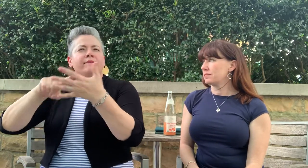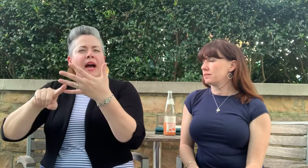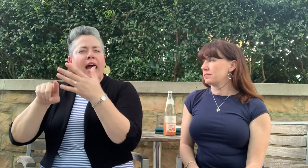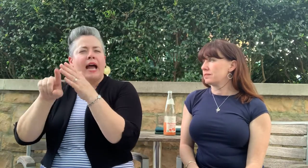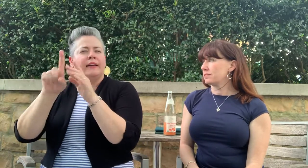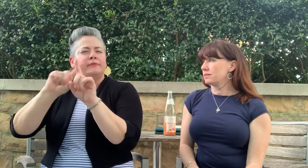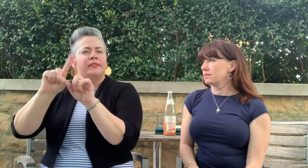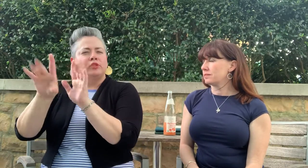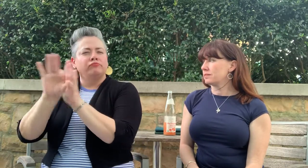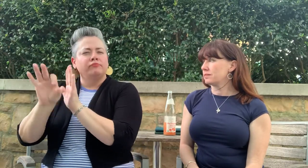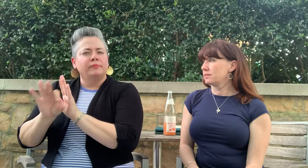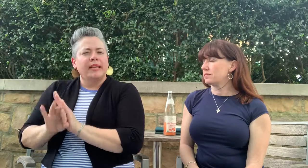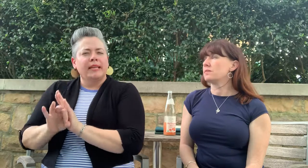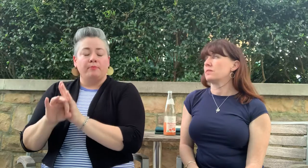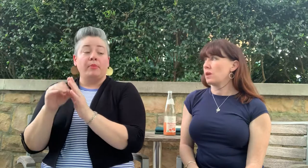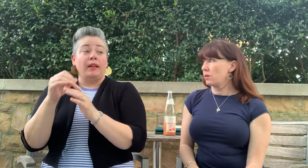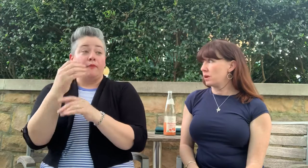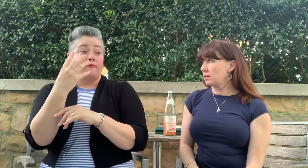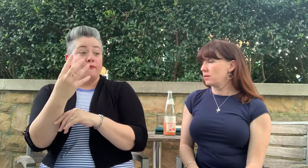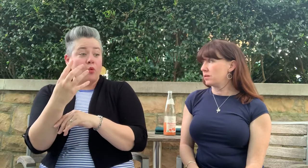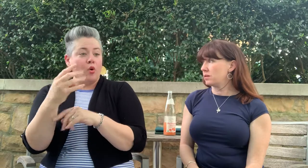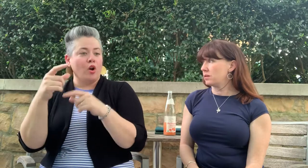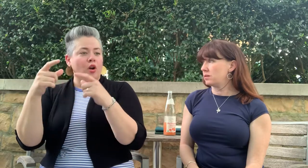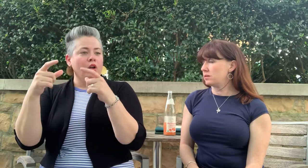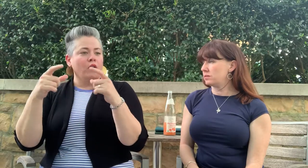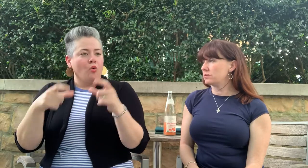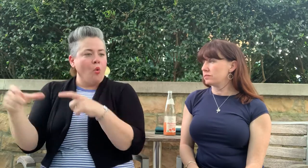On the website it shows a 4 different dinner choices.